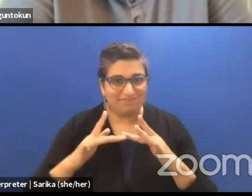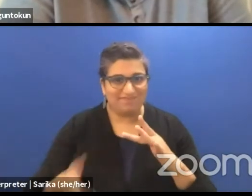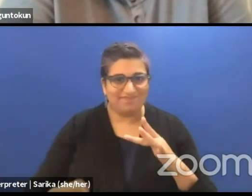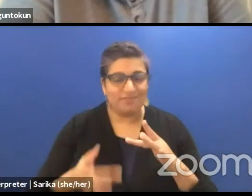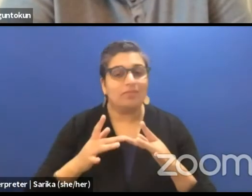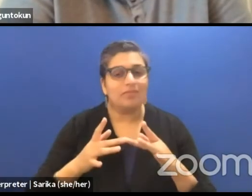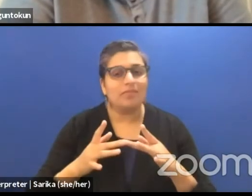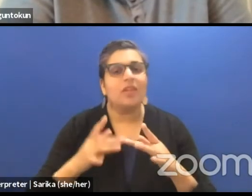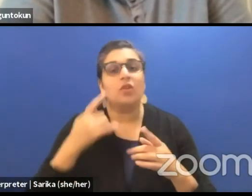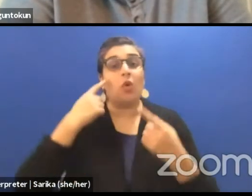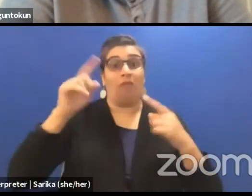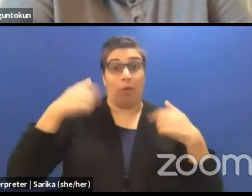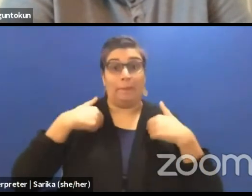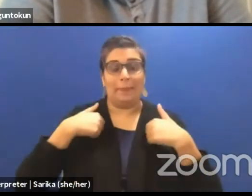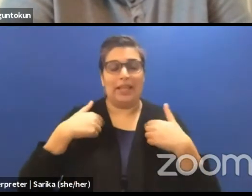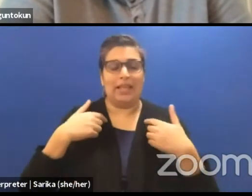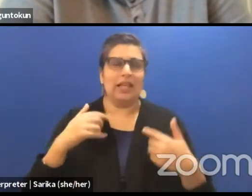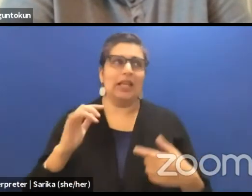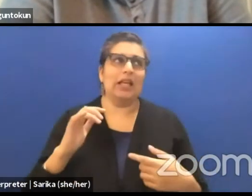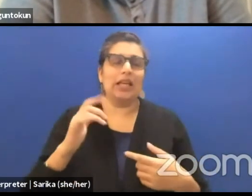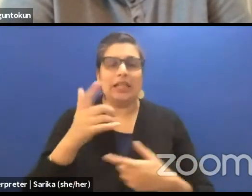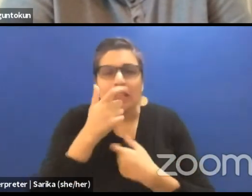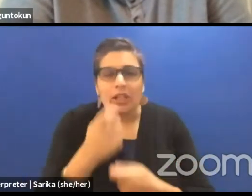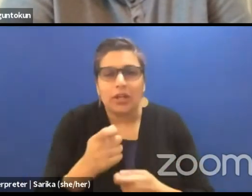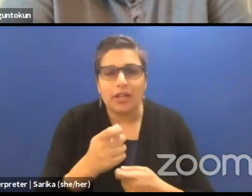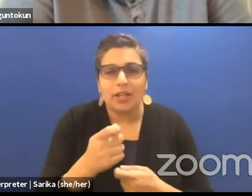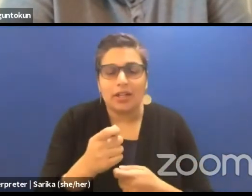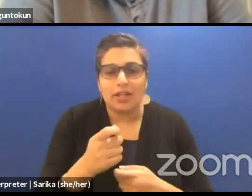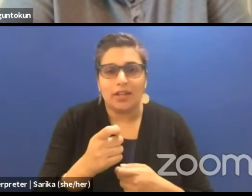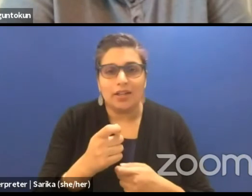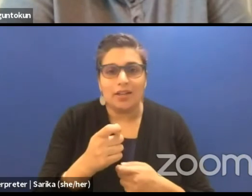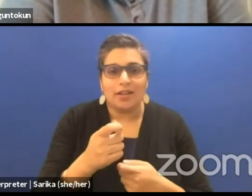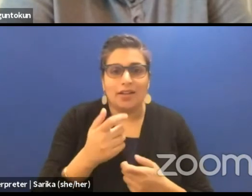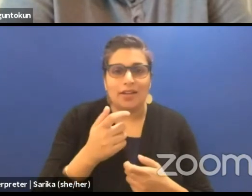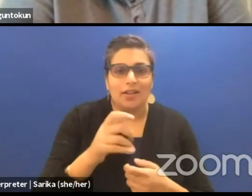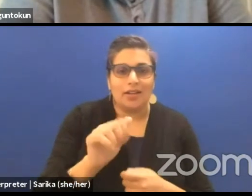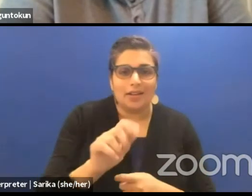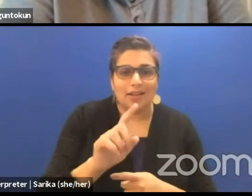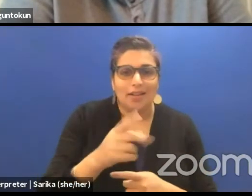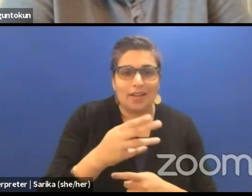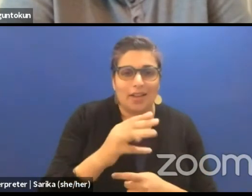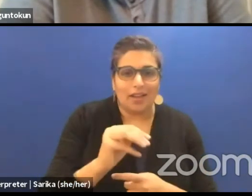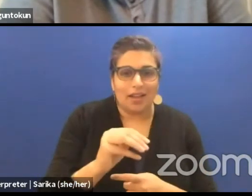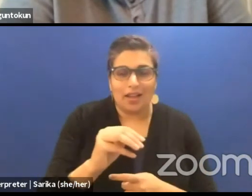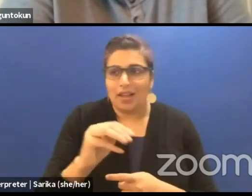so for me it's quite interesting how also Adham and Wole were trying to unpack this.